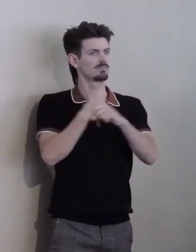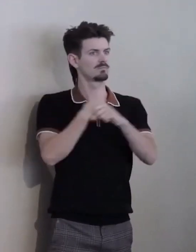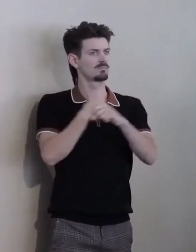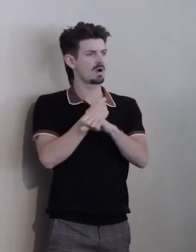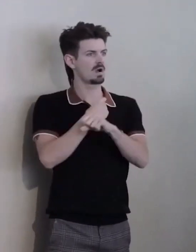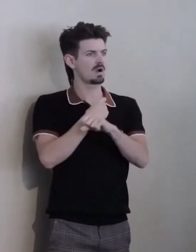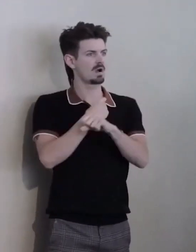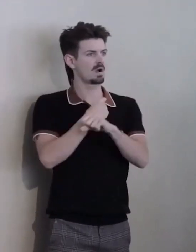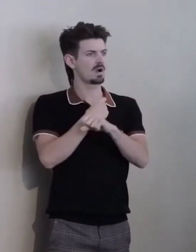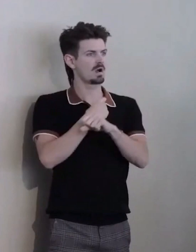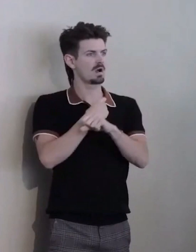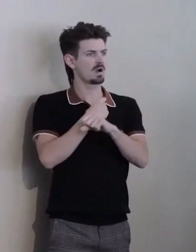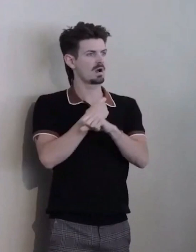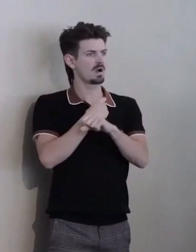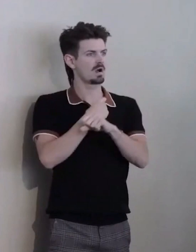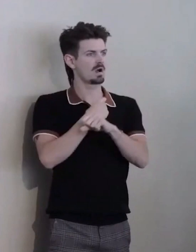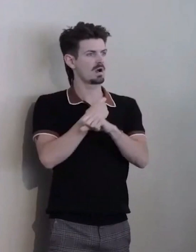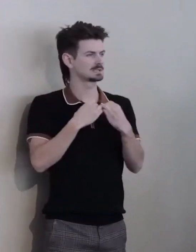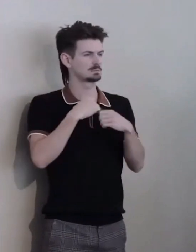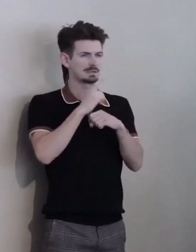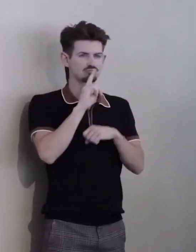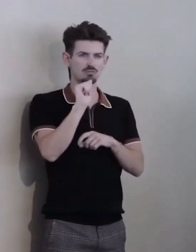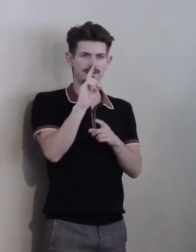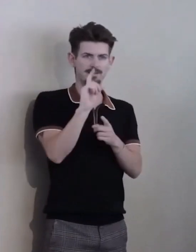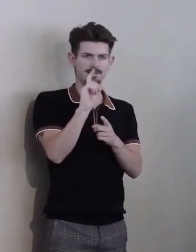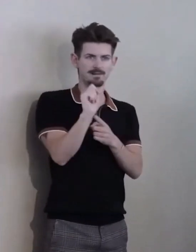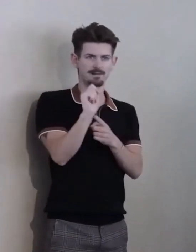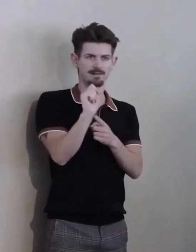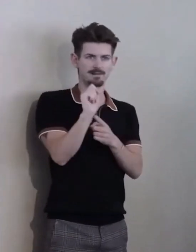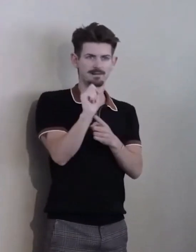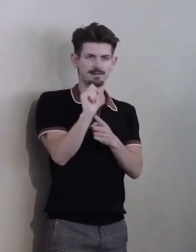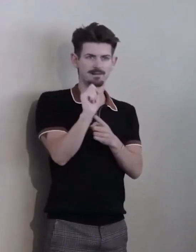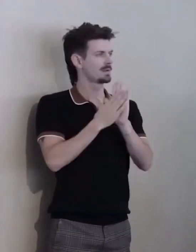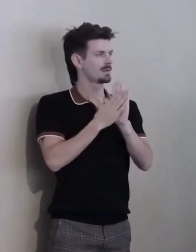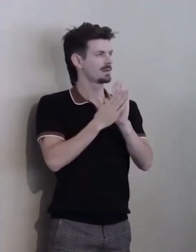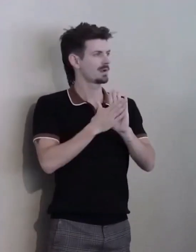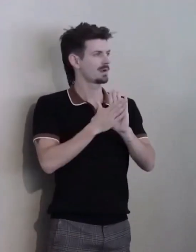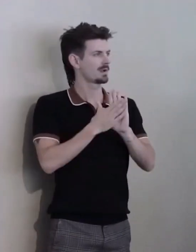to make sure that ADA became a reality in Colorado.